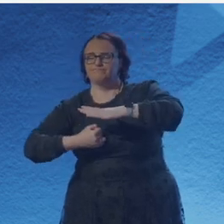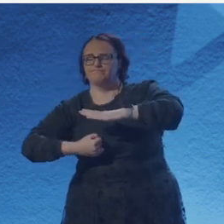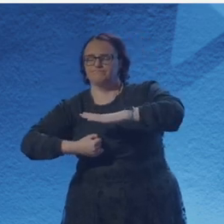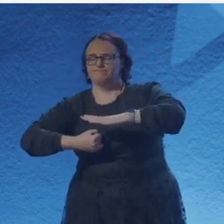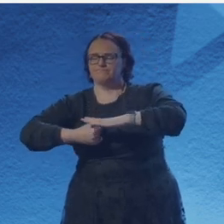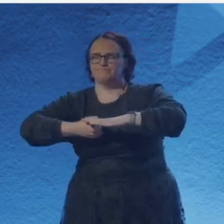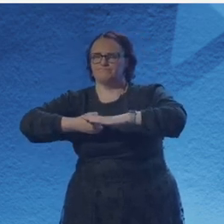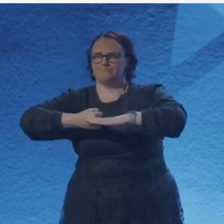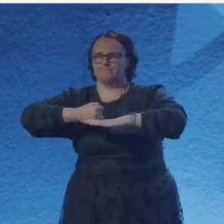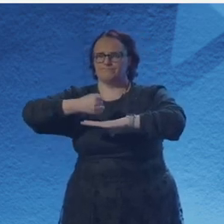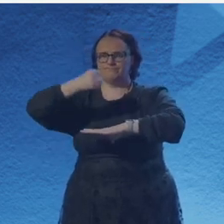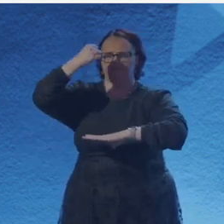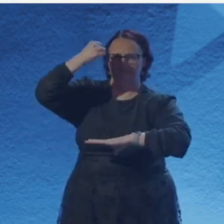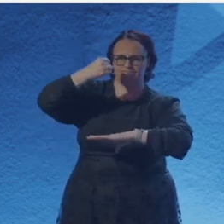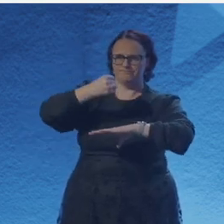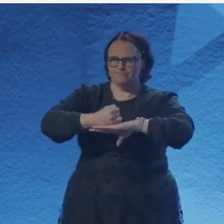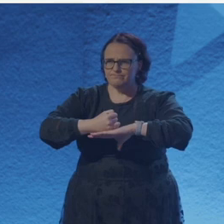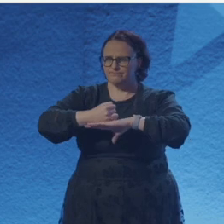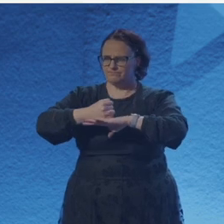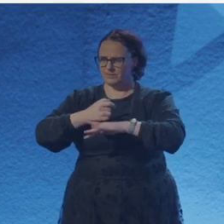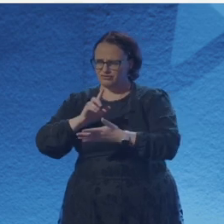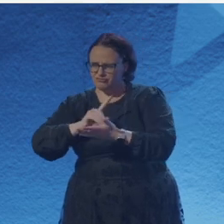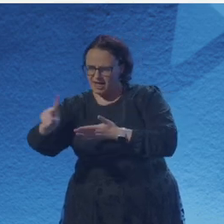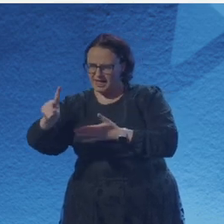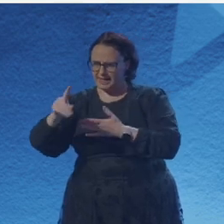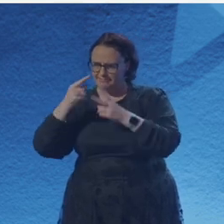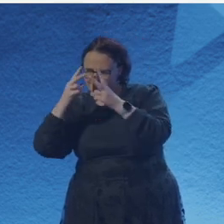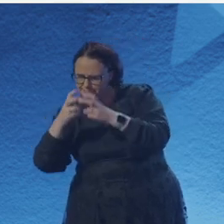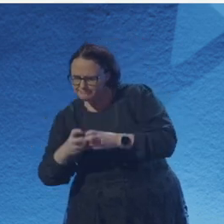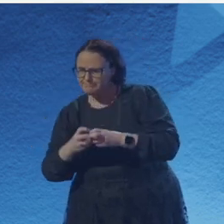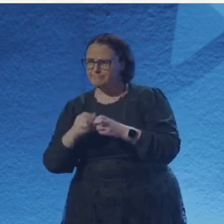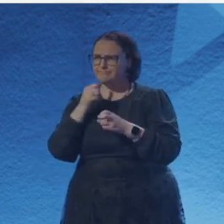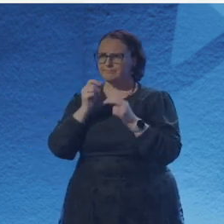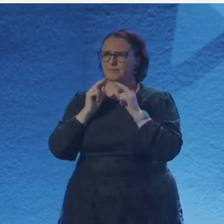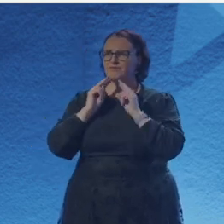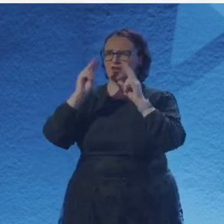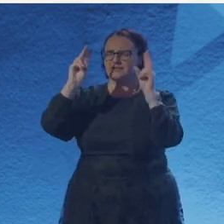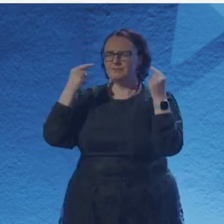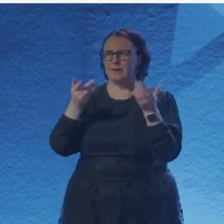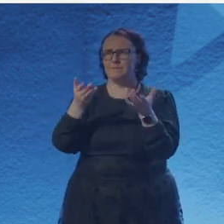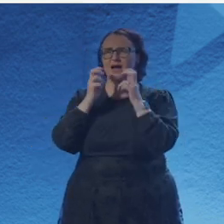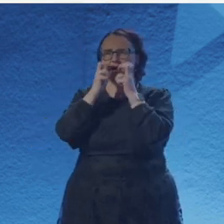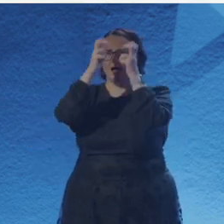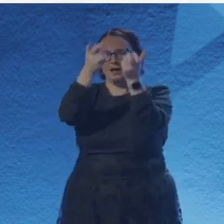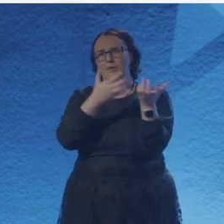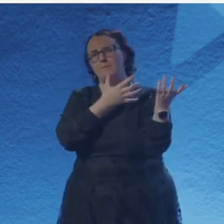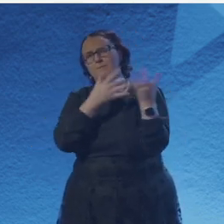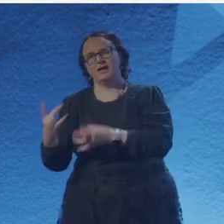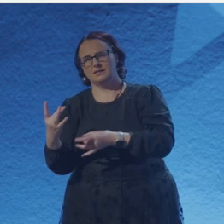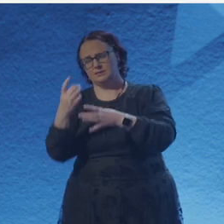from mother to mother and inconceivable peace unfathomable. I will not miss fluorescent lighting.